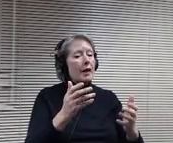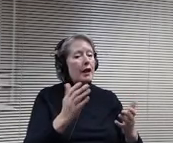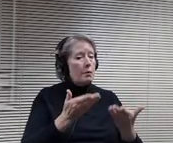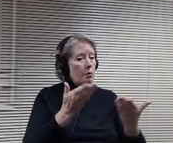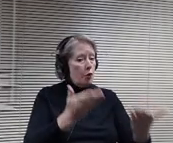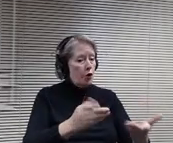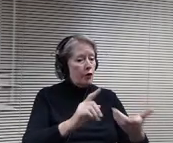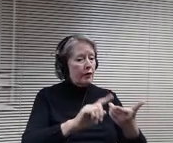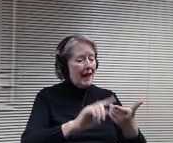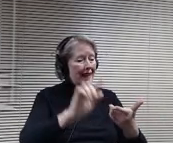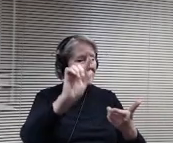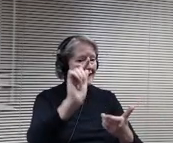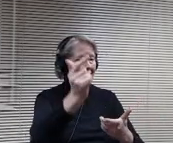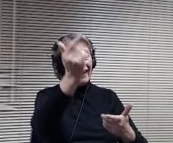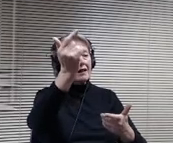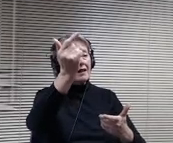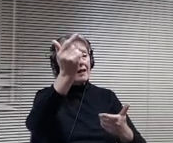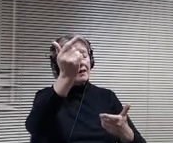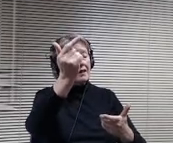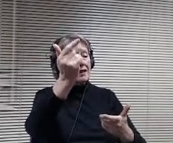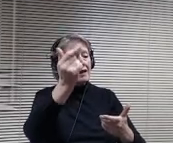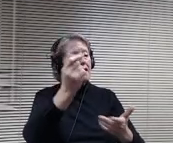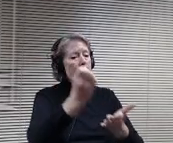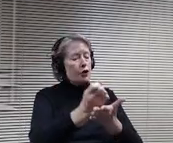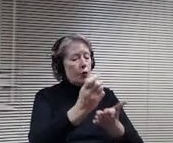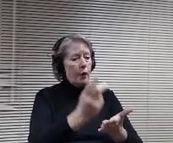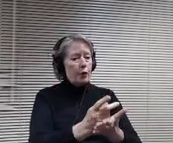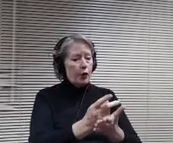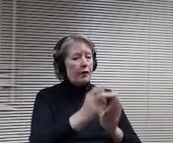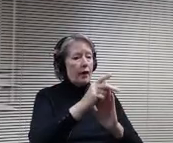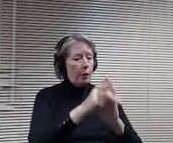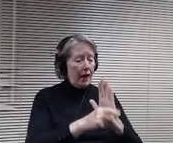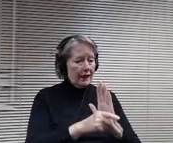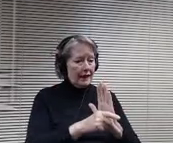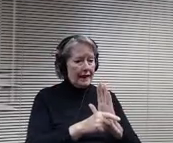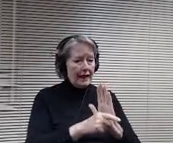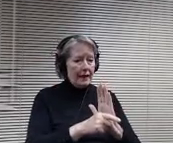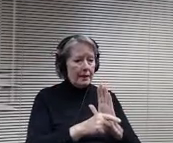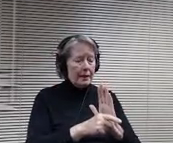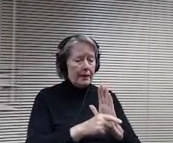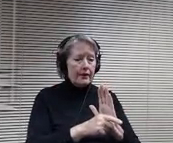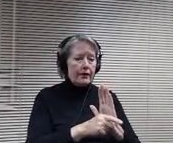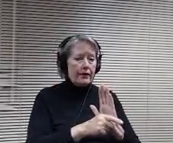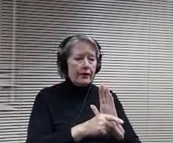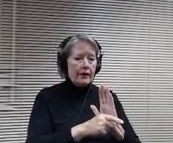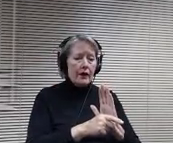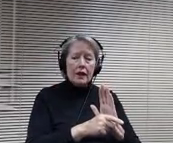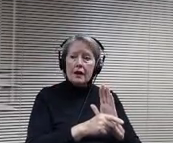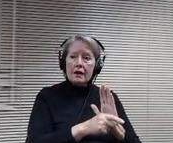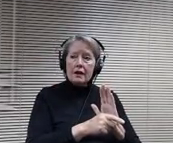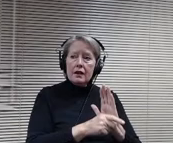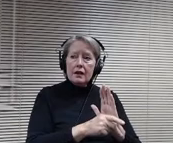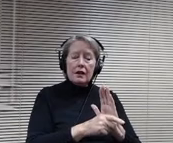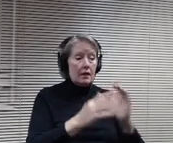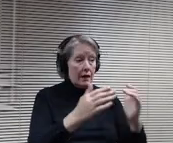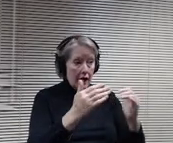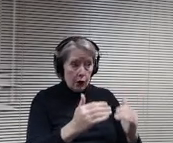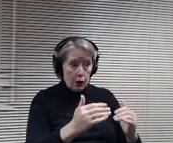the policy believe we go to a vote or if there's any other questions or comments yes.